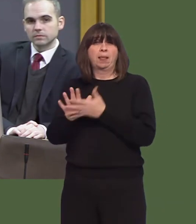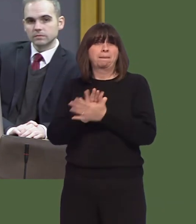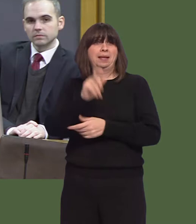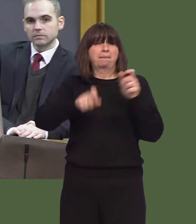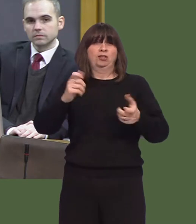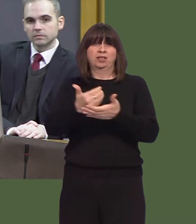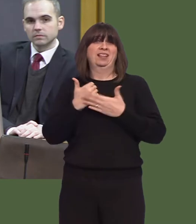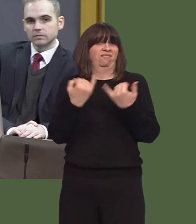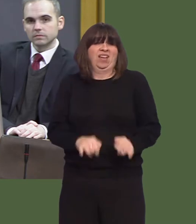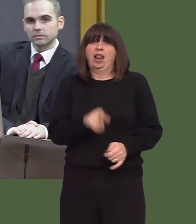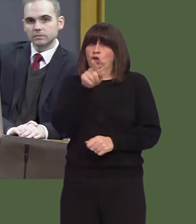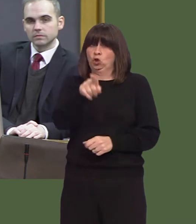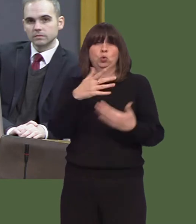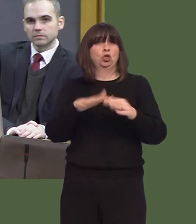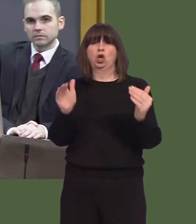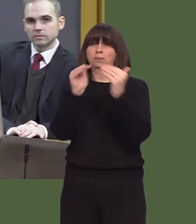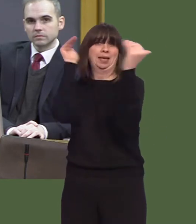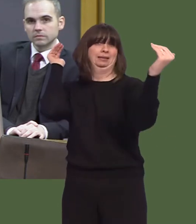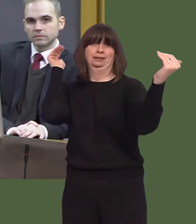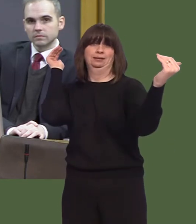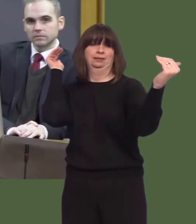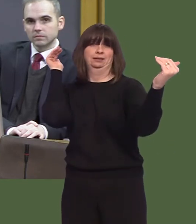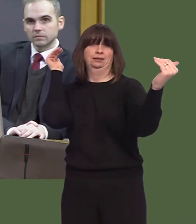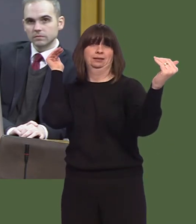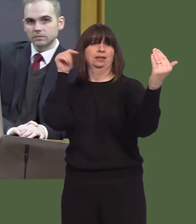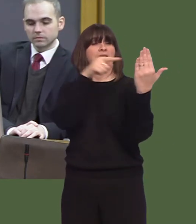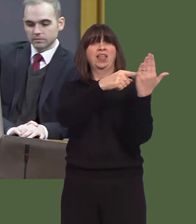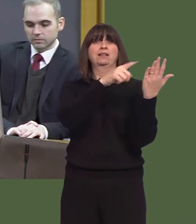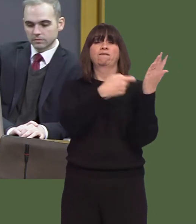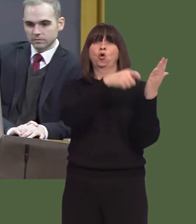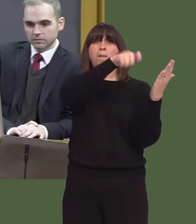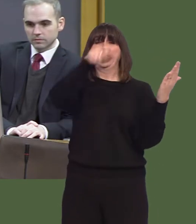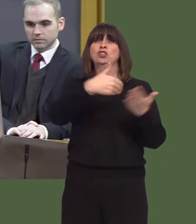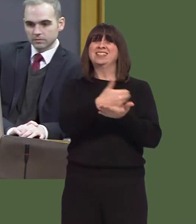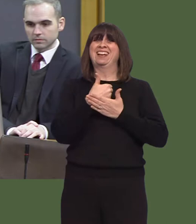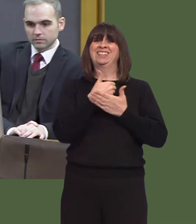You are failing to meet that measure of patient safety, and that is unacceptable.